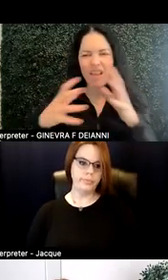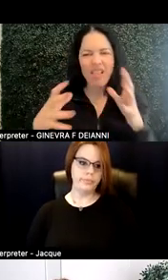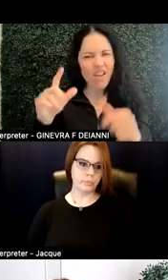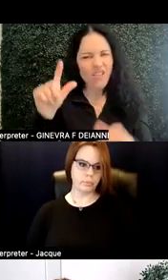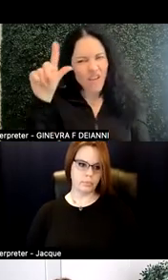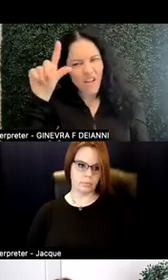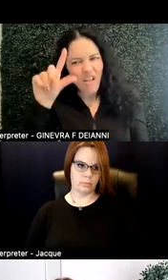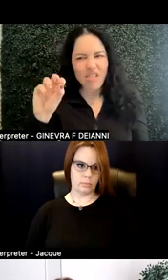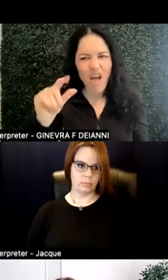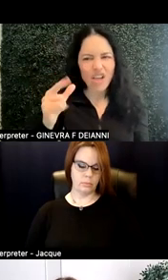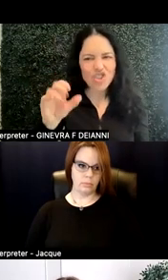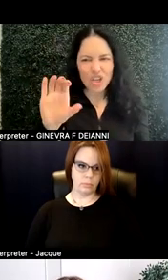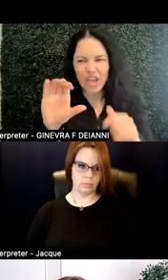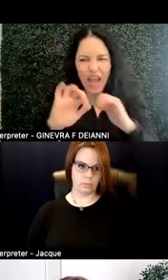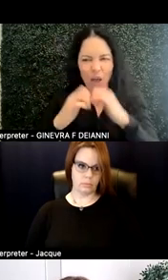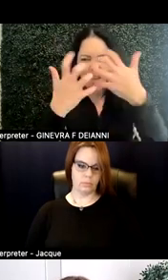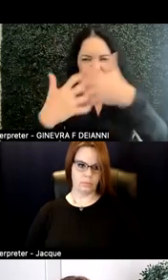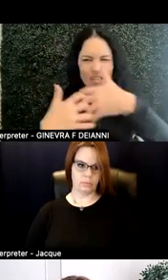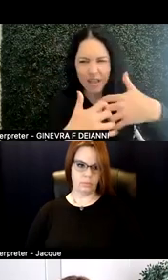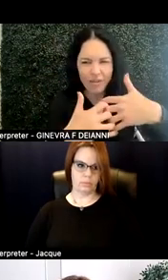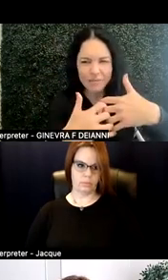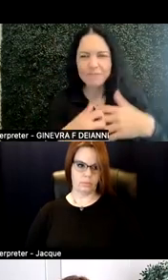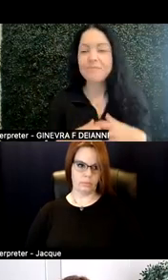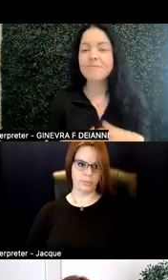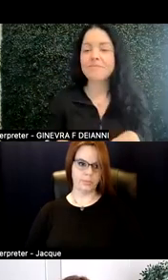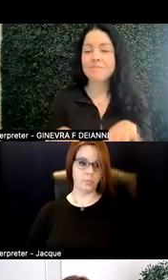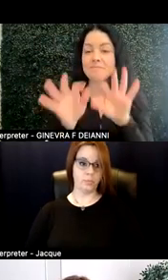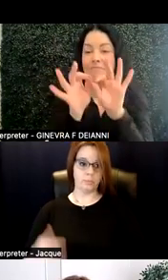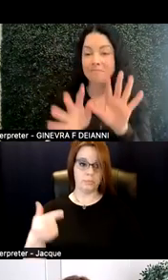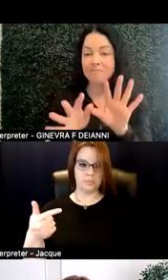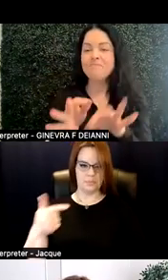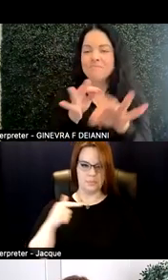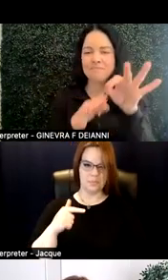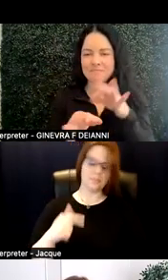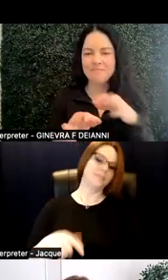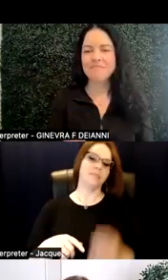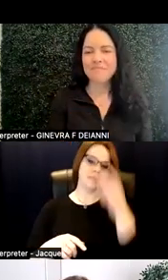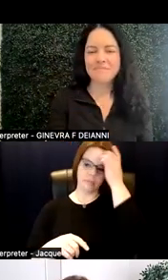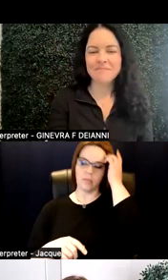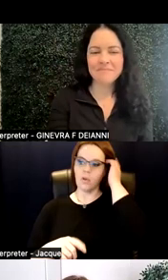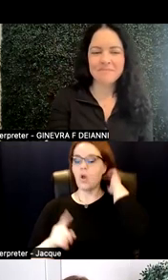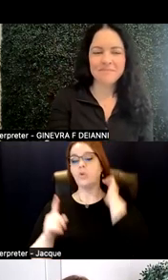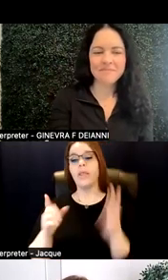on how these pieces all fit together. So one, this is a pie chart and it's divided